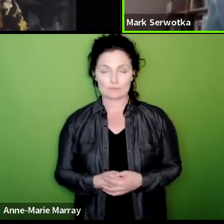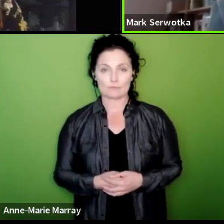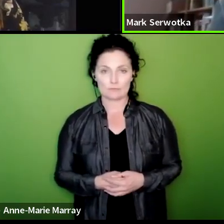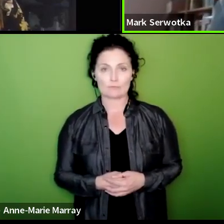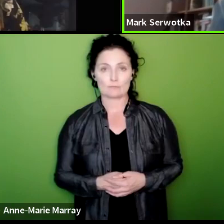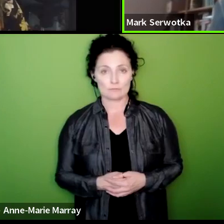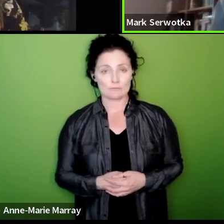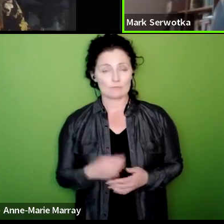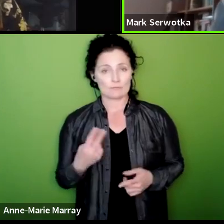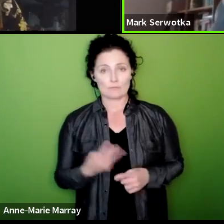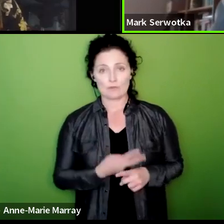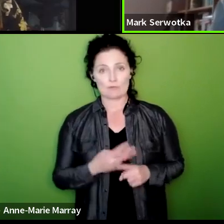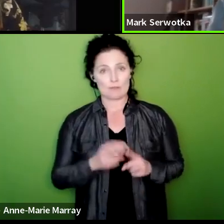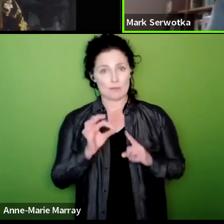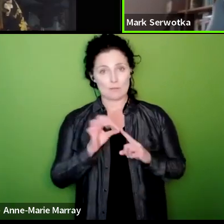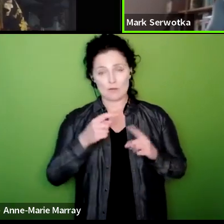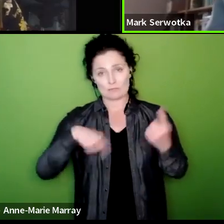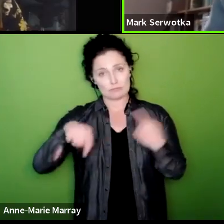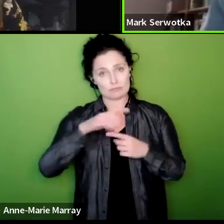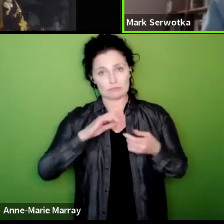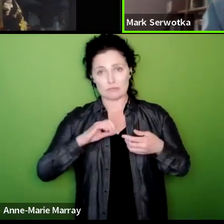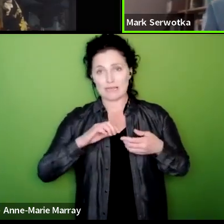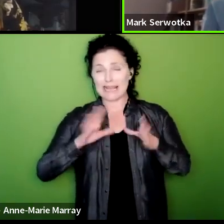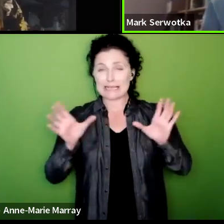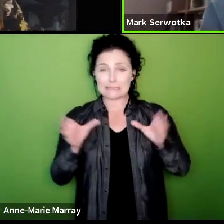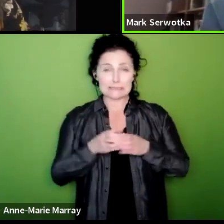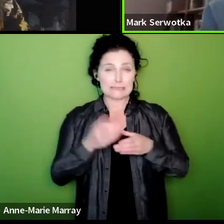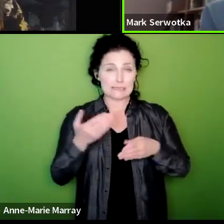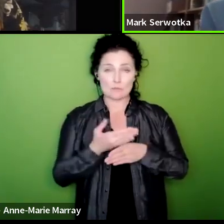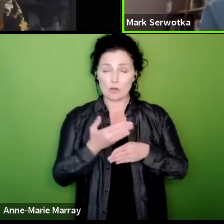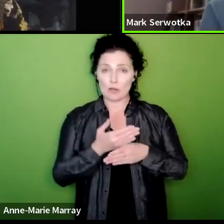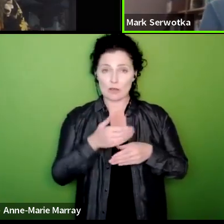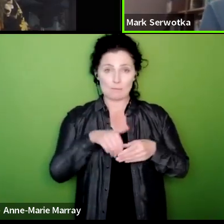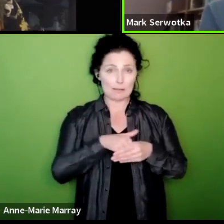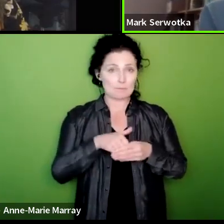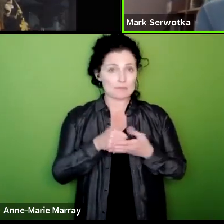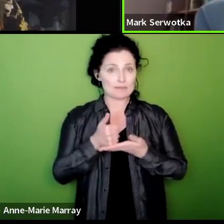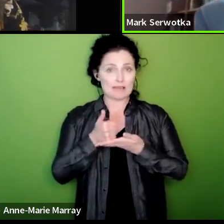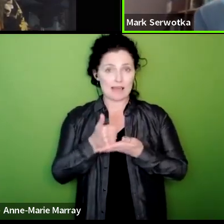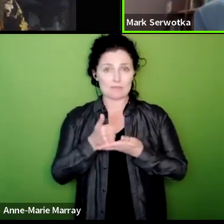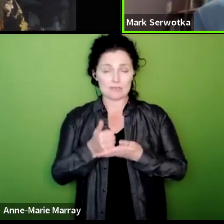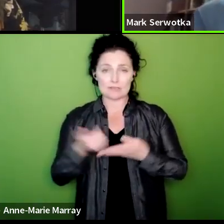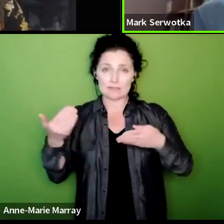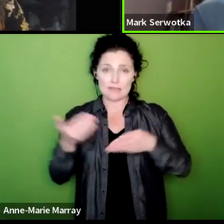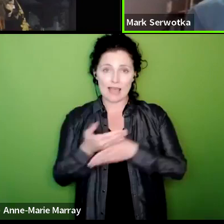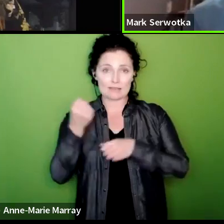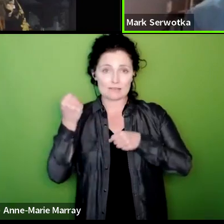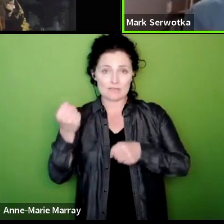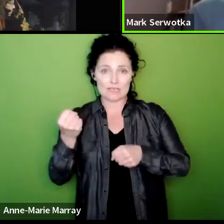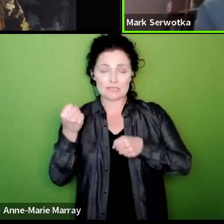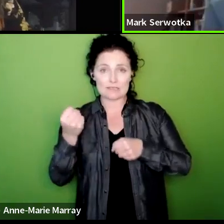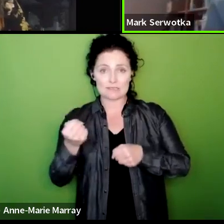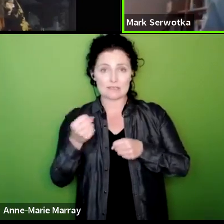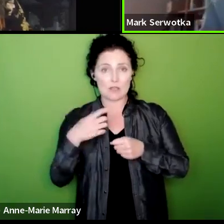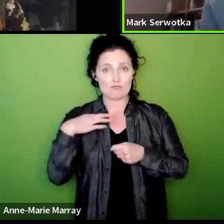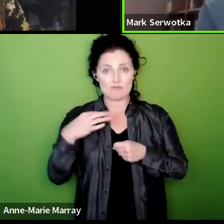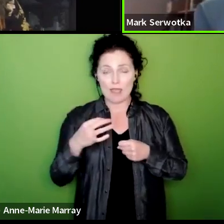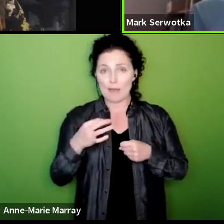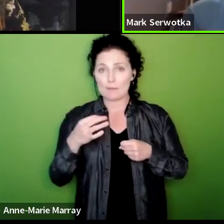been a remarkable team effort members Advocates activists reps lay leaders in all the employers